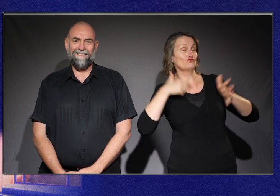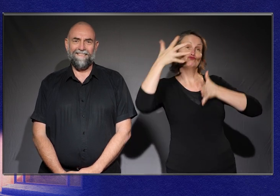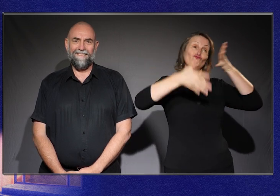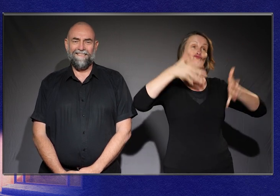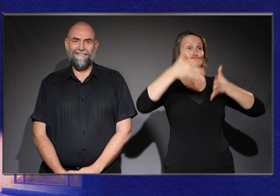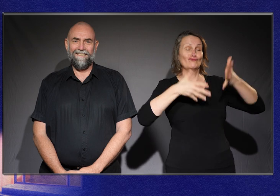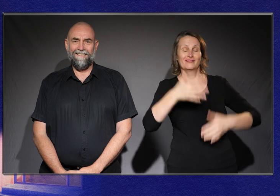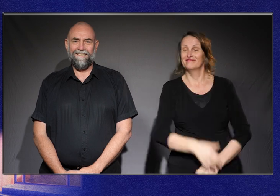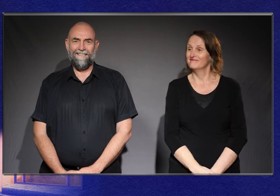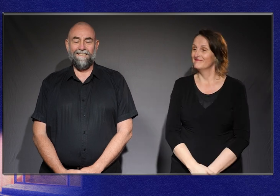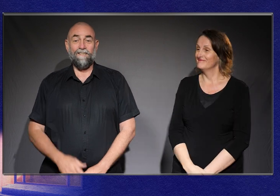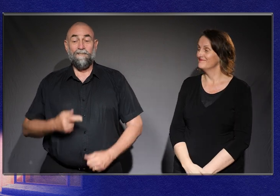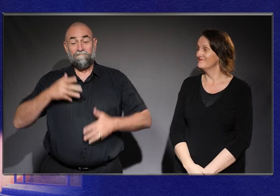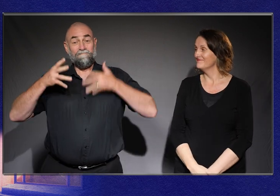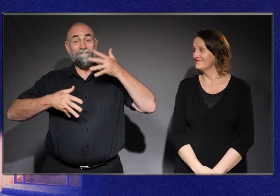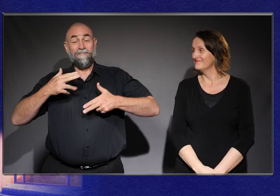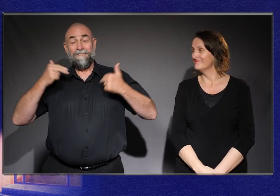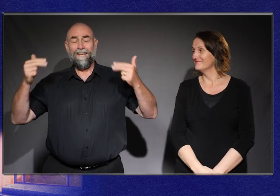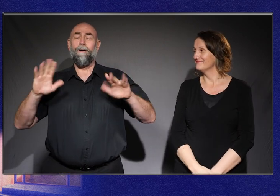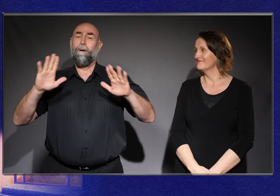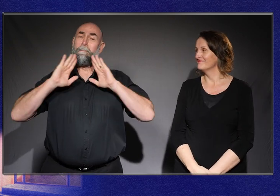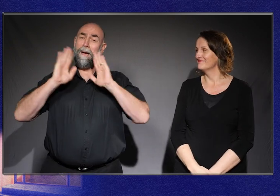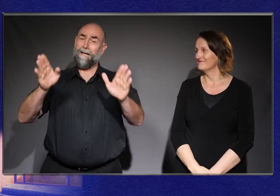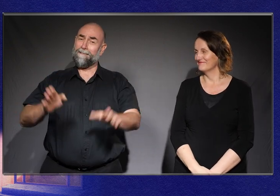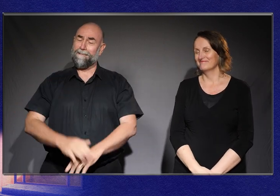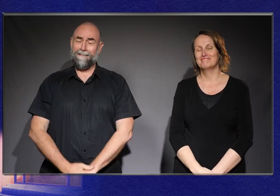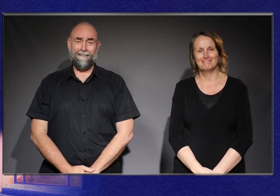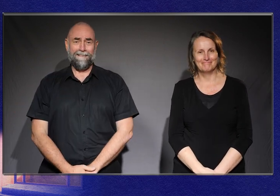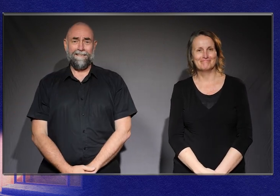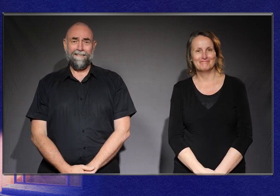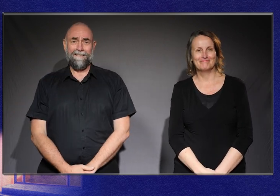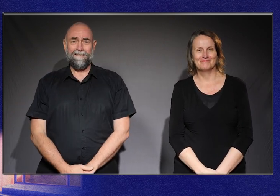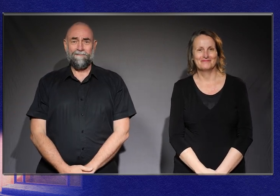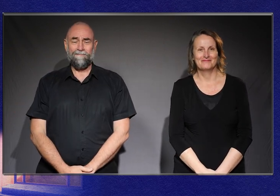Auslan choirs are amazing.